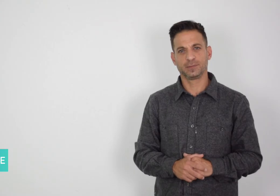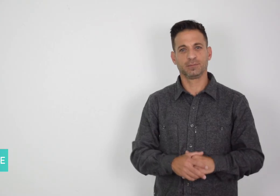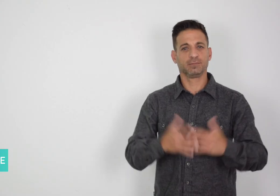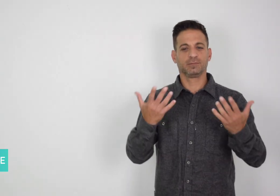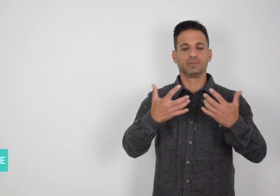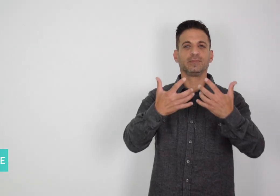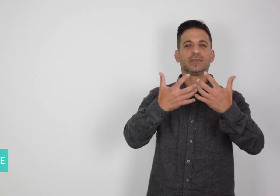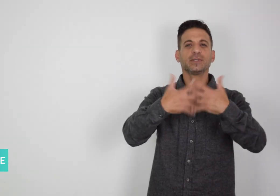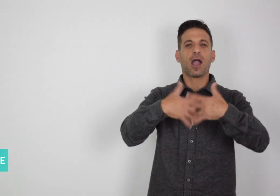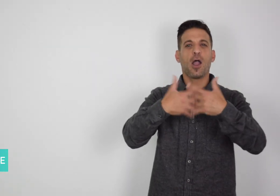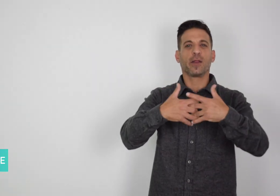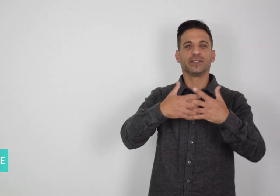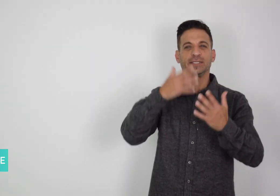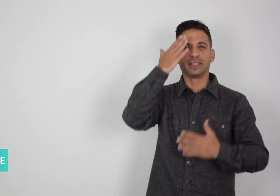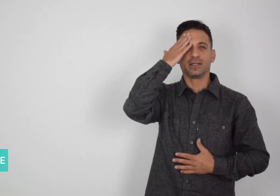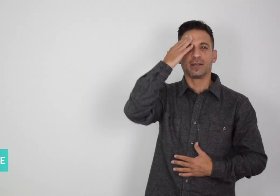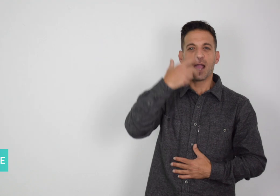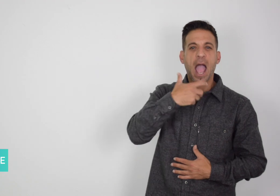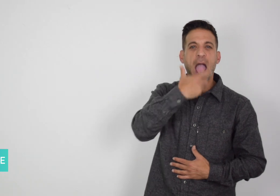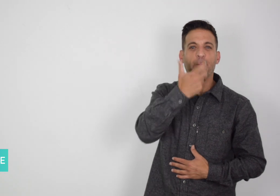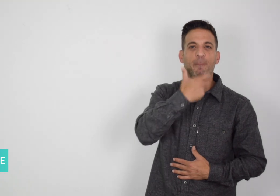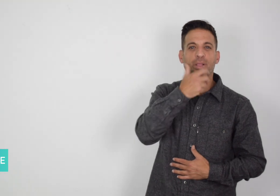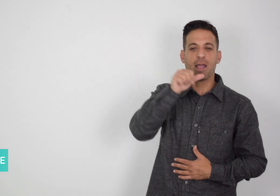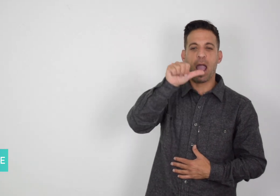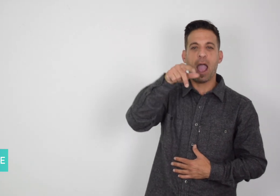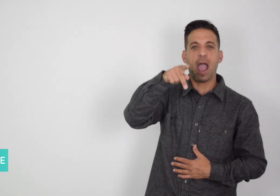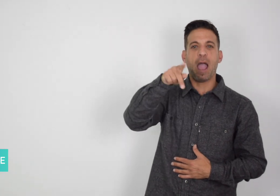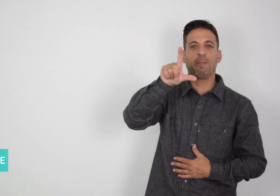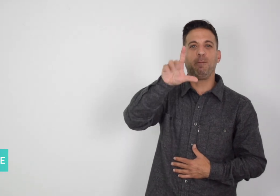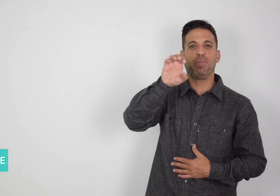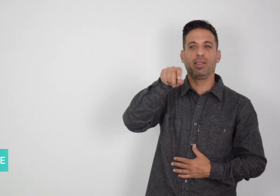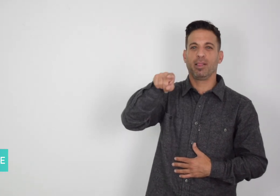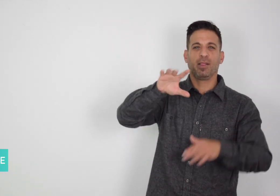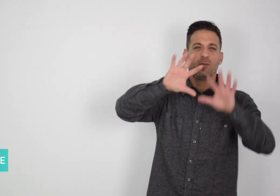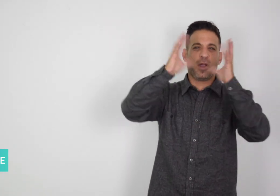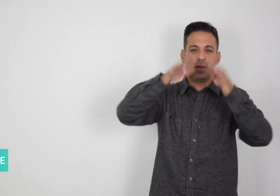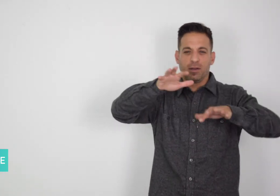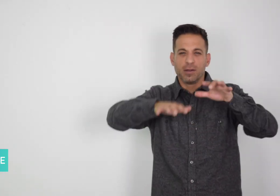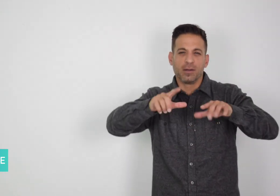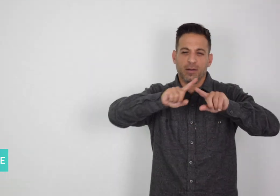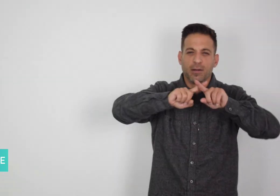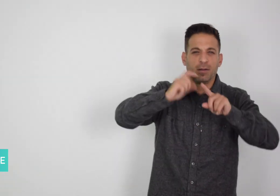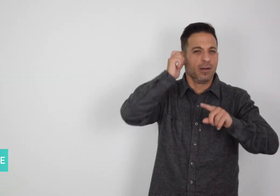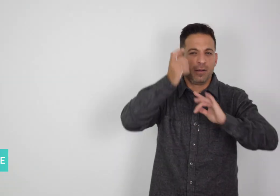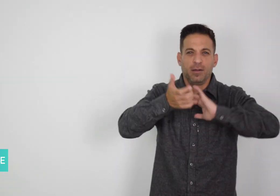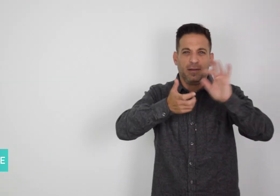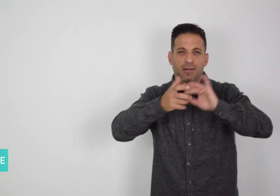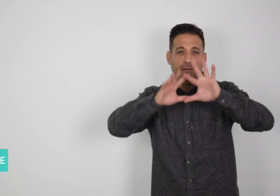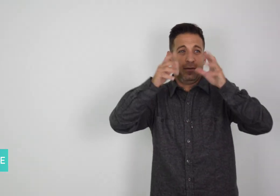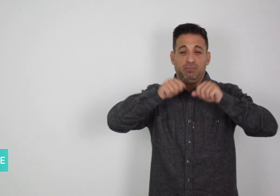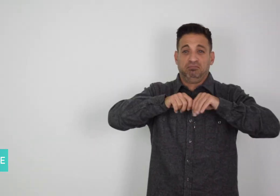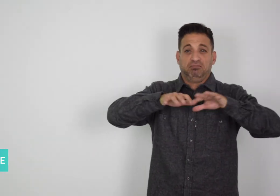Apple has shown its commitment to providing accessibility